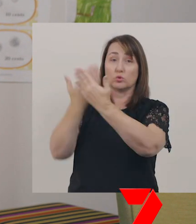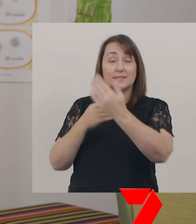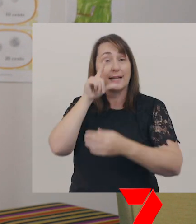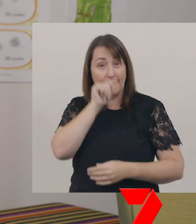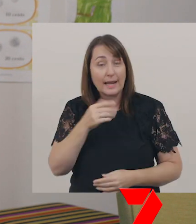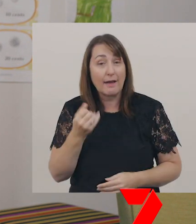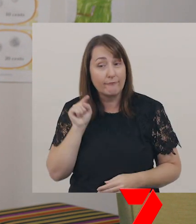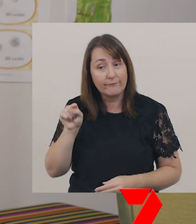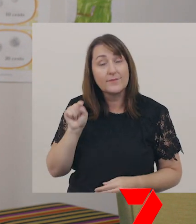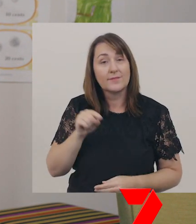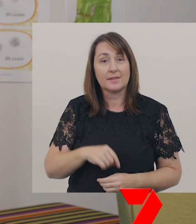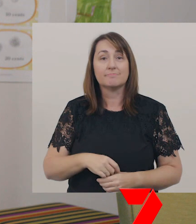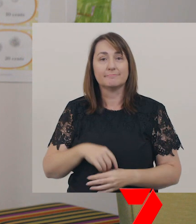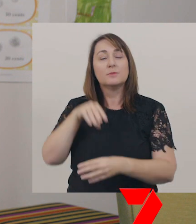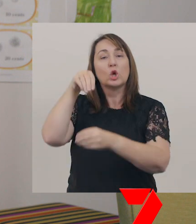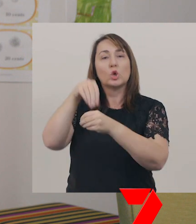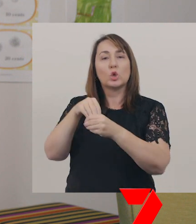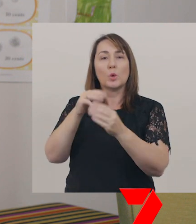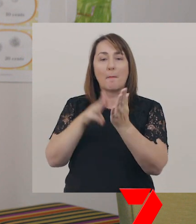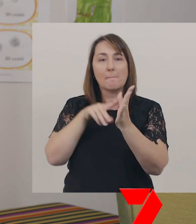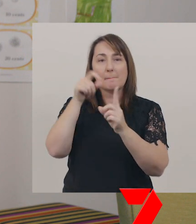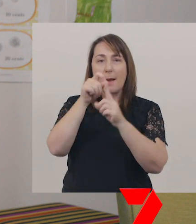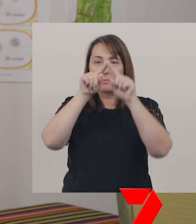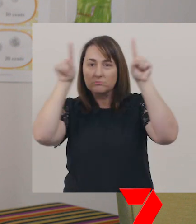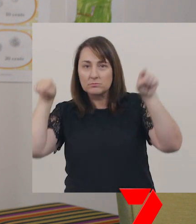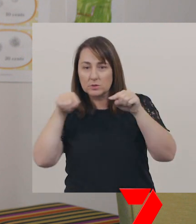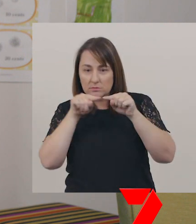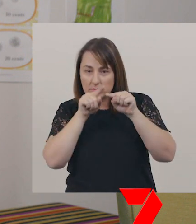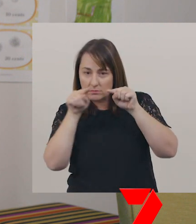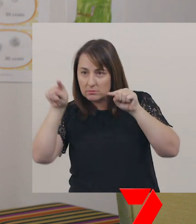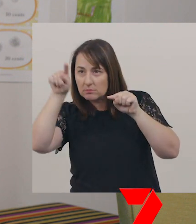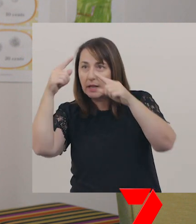Some stories include maps with directions, or a recipe relating to the story,